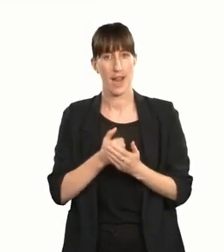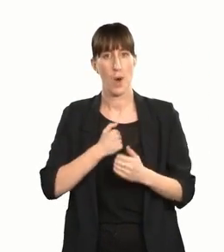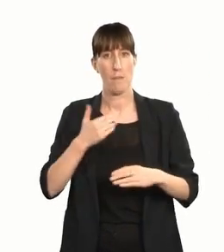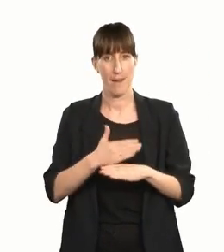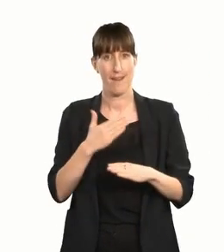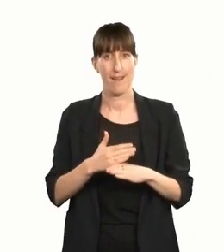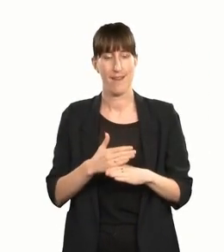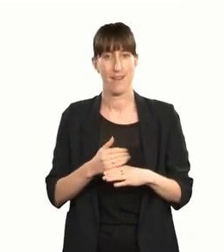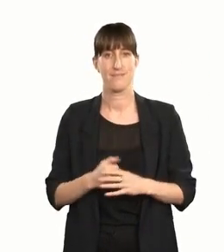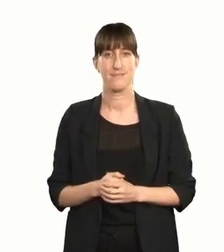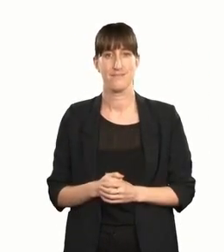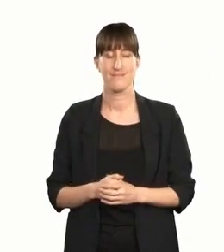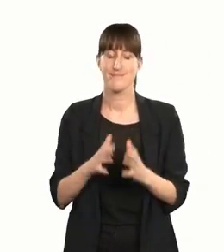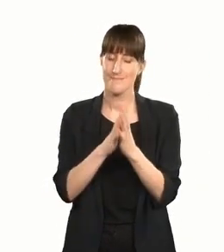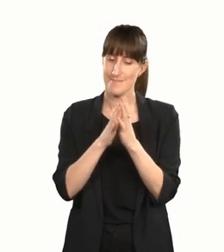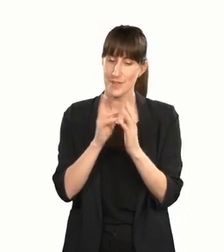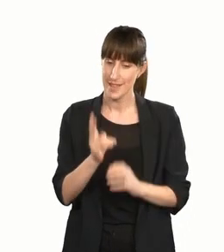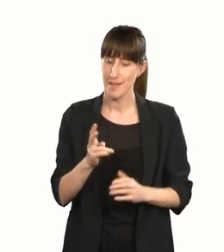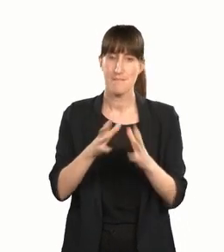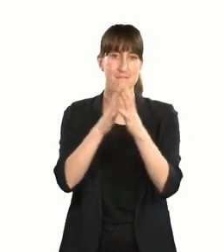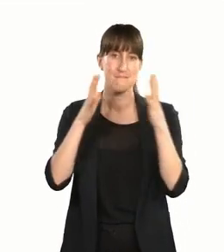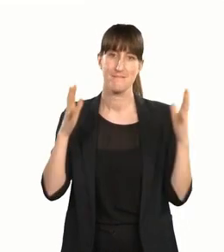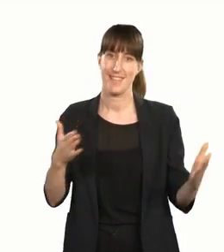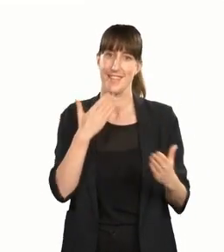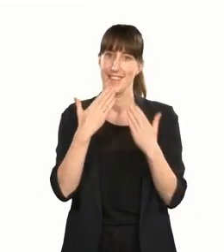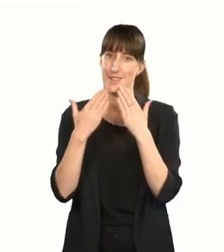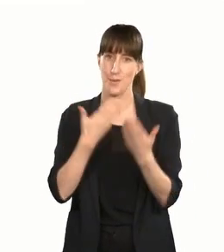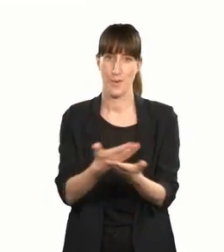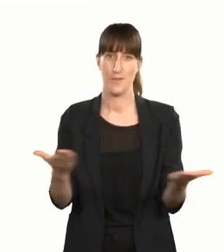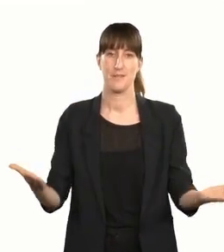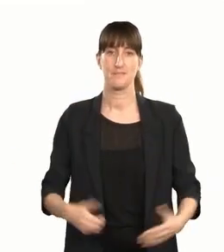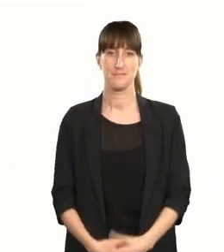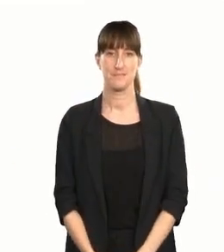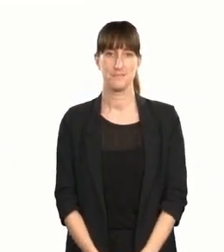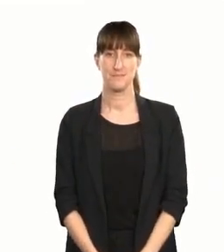Kotahi anō — Once again — ngā mihi nunui ki a koutou katoa — many thanks to you all.